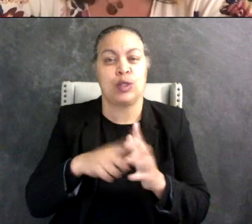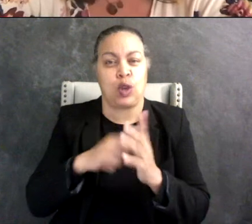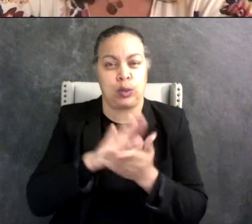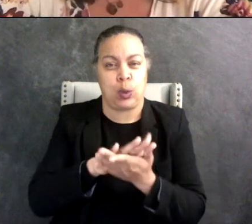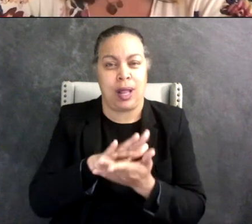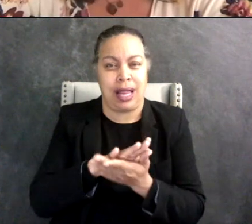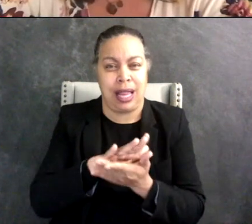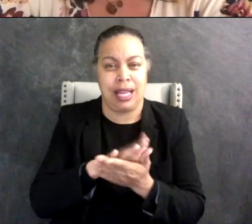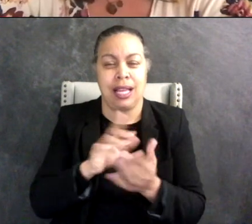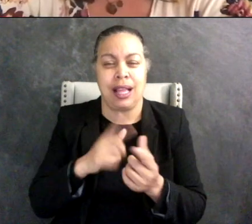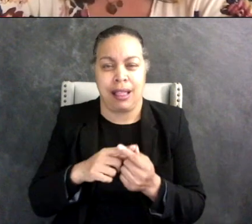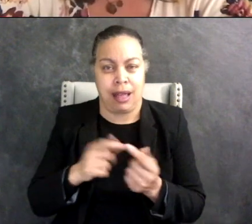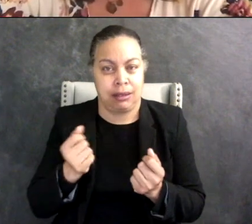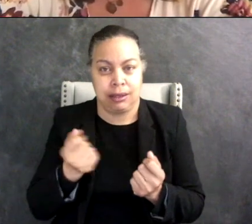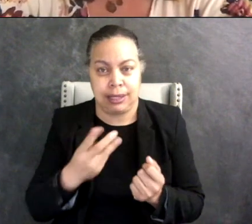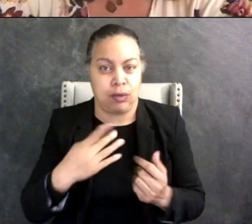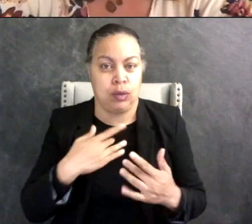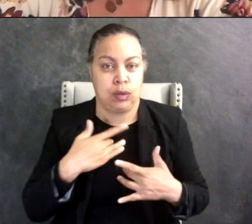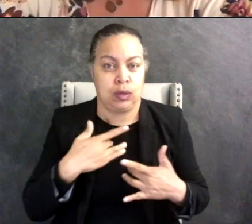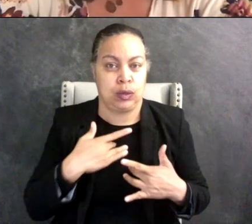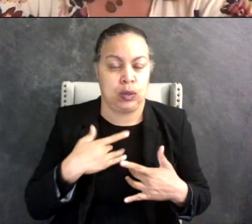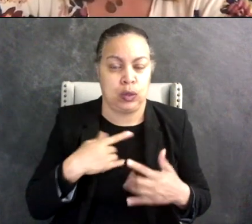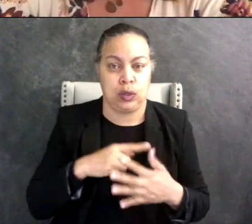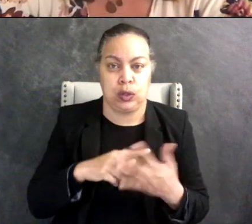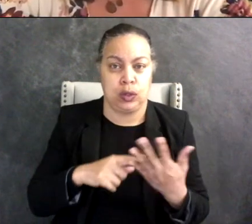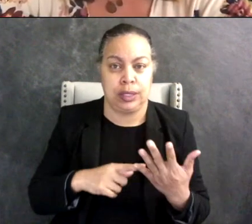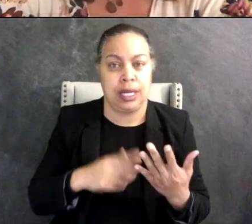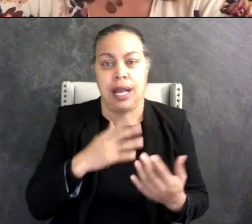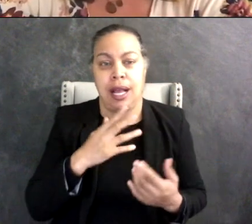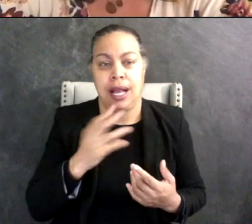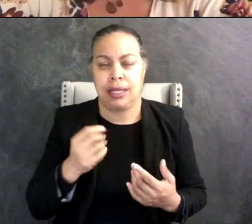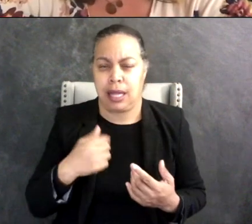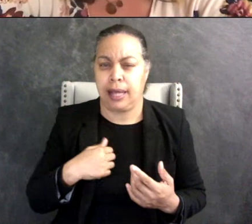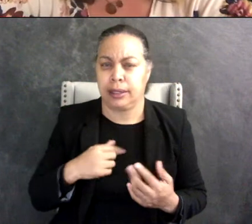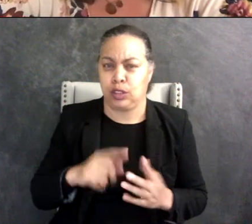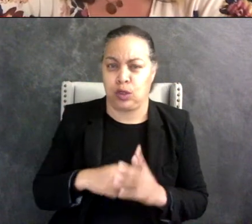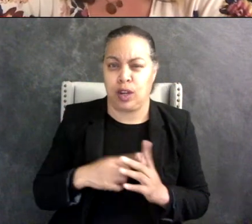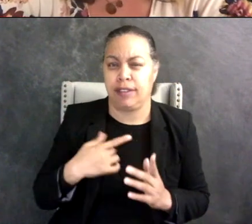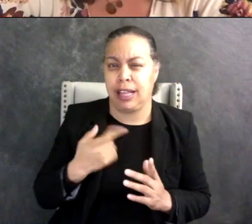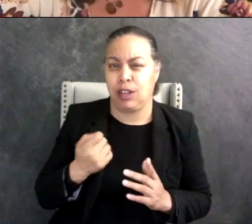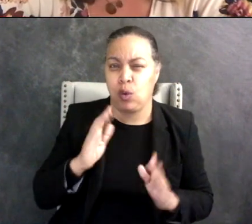all these concerns and it made me like a little worried just because there was so much concern